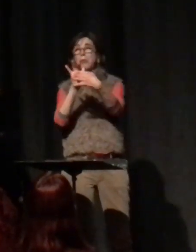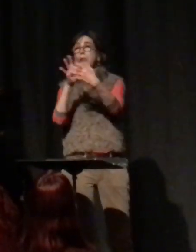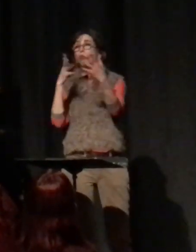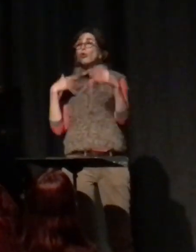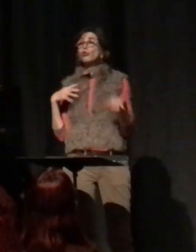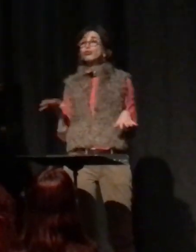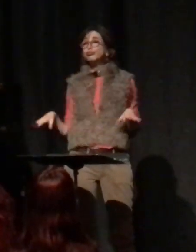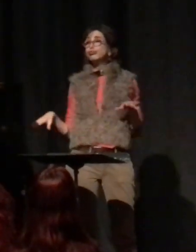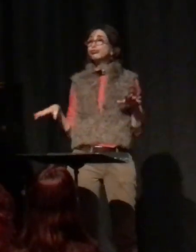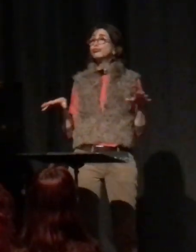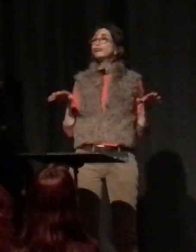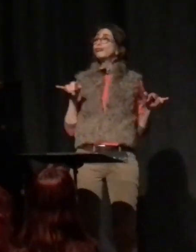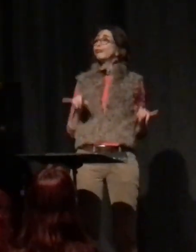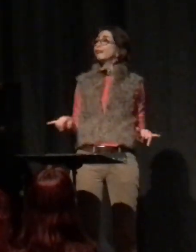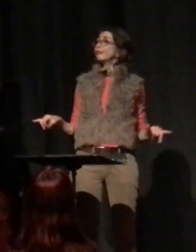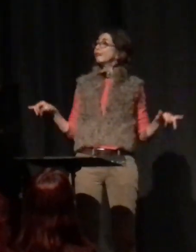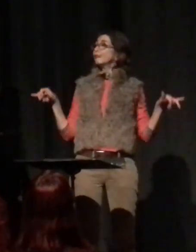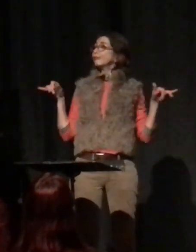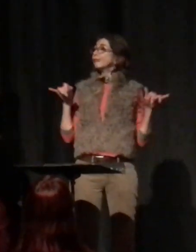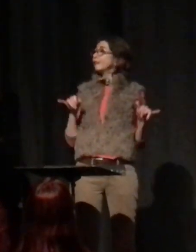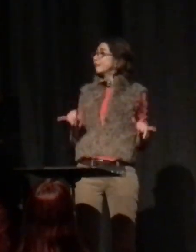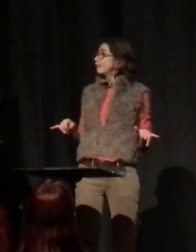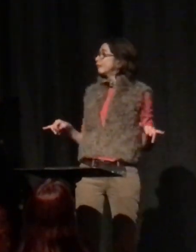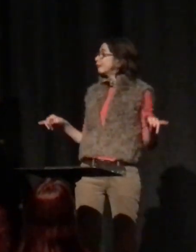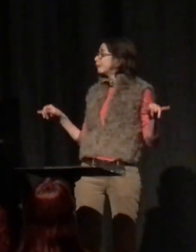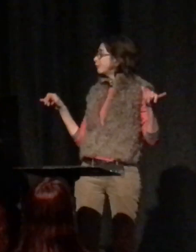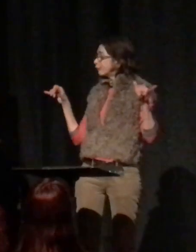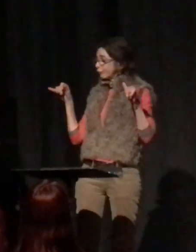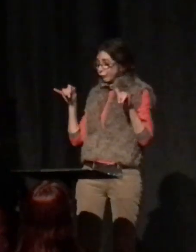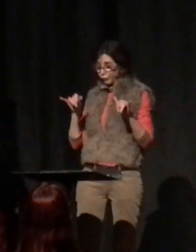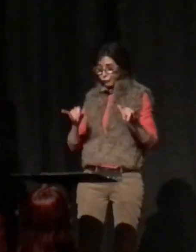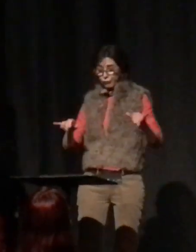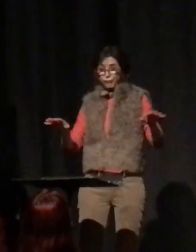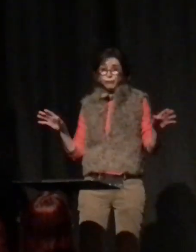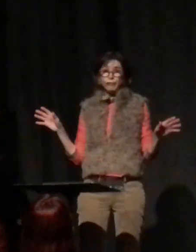Out of touch with the rhythm and blues